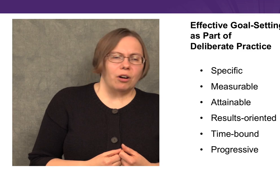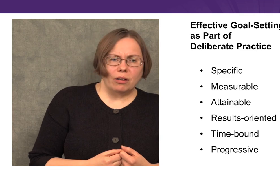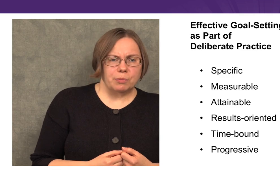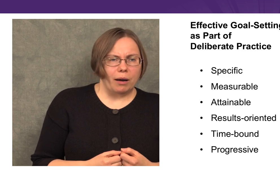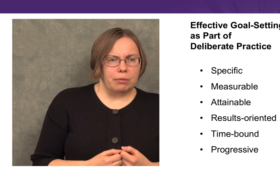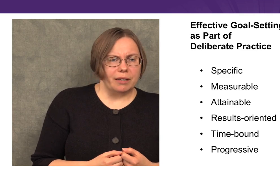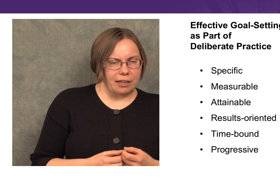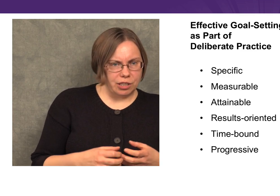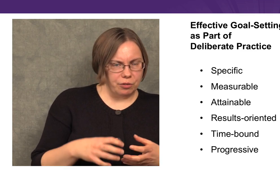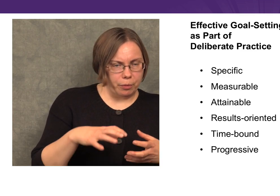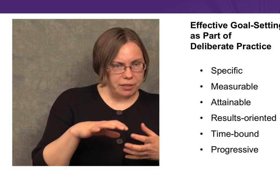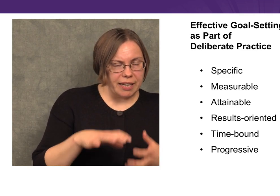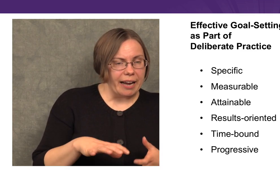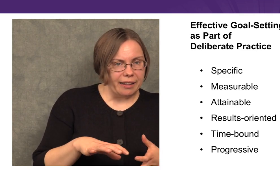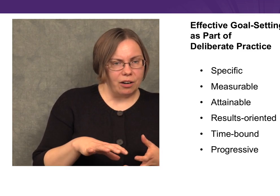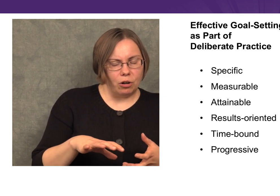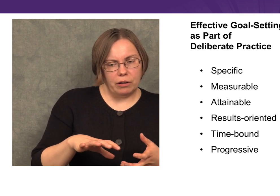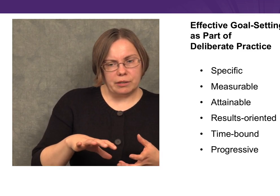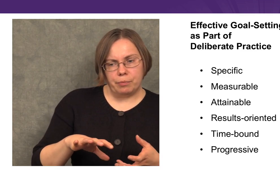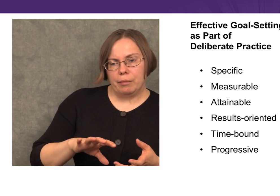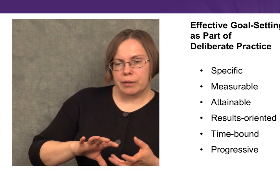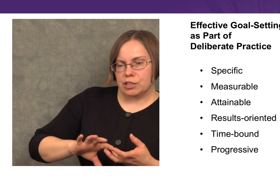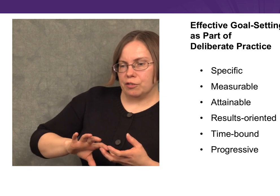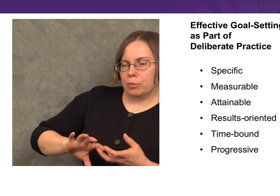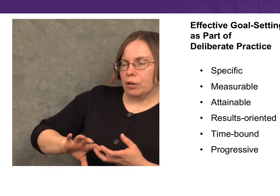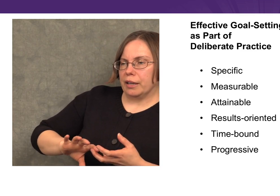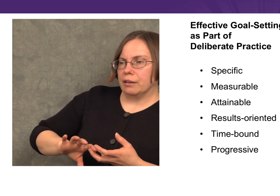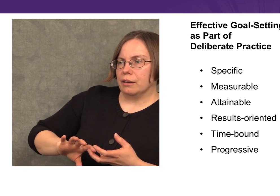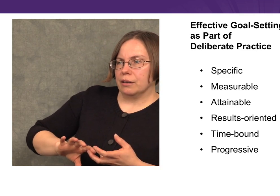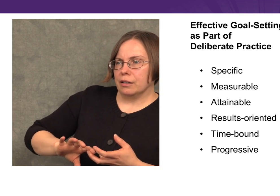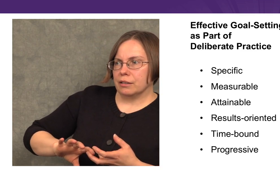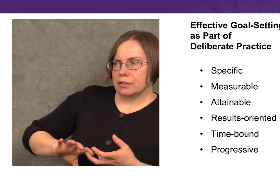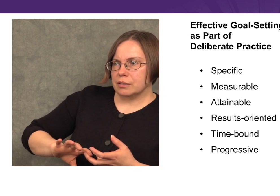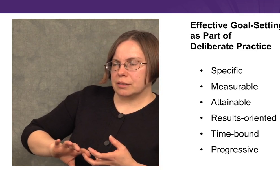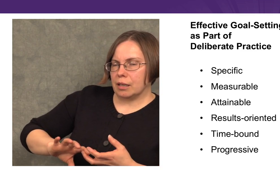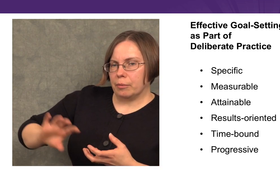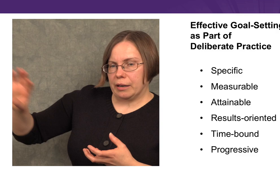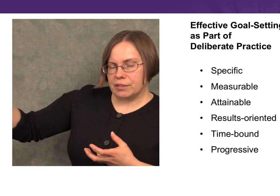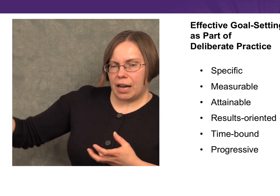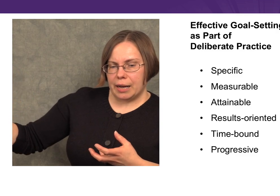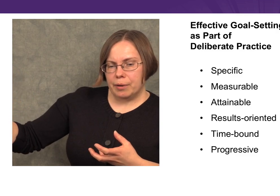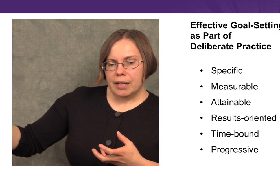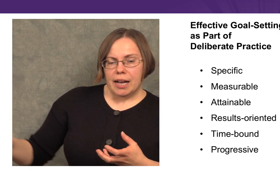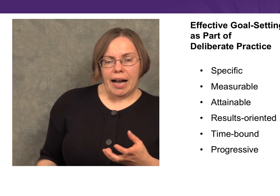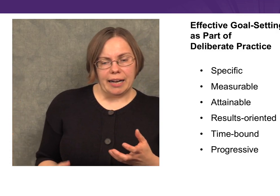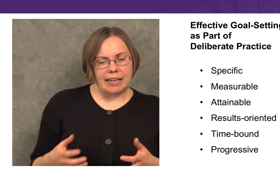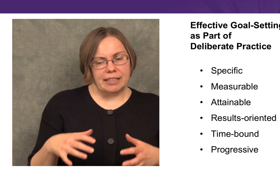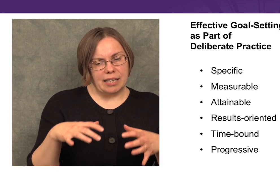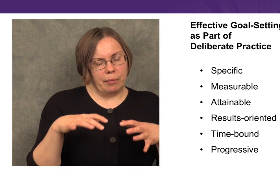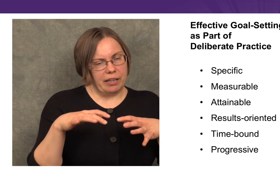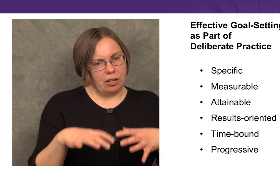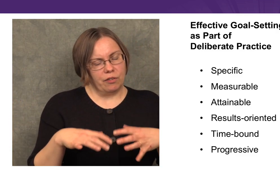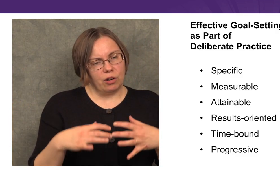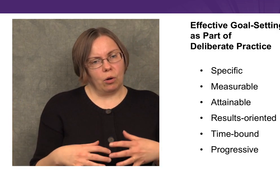that goal is probably not achievable today. That goal is probably achievable in some amount of time, but I need to set a goal